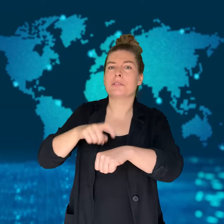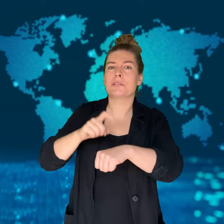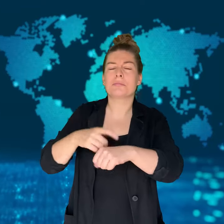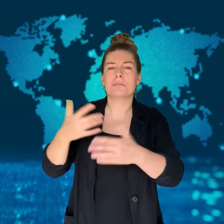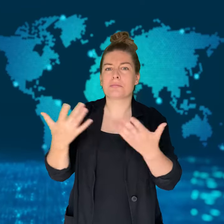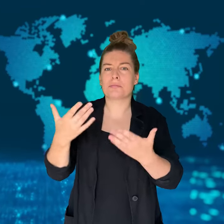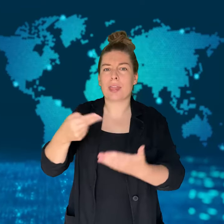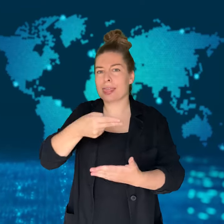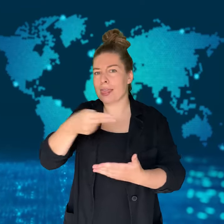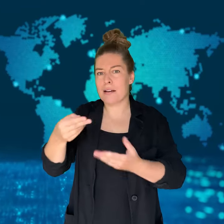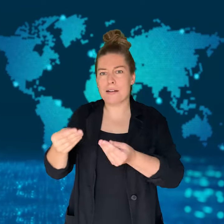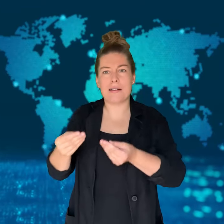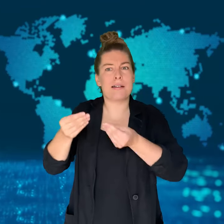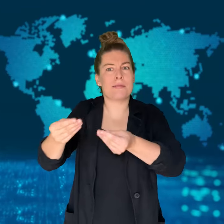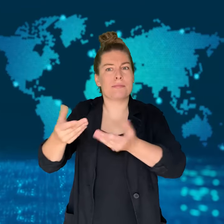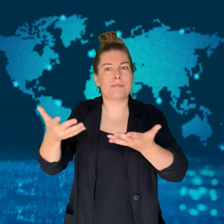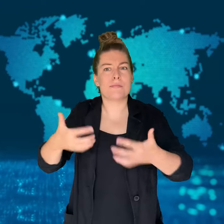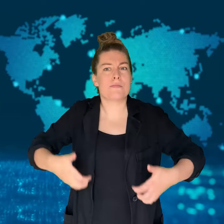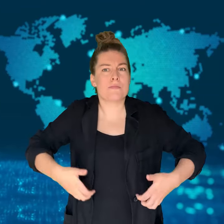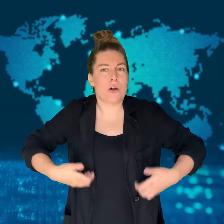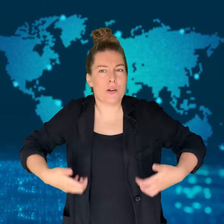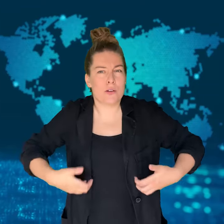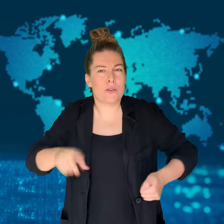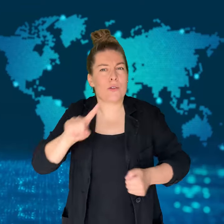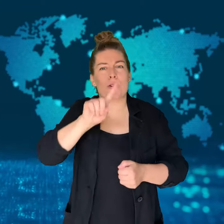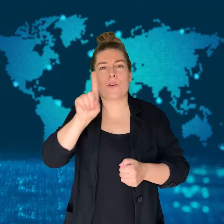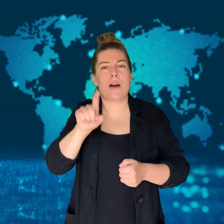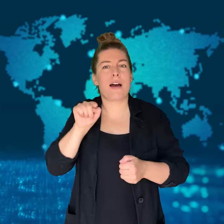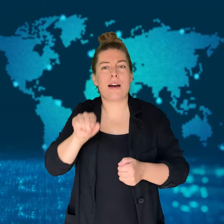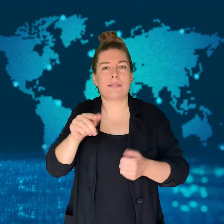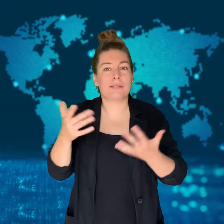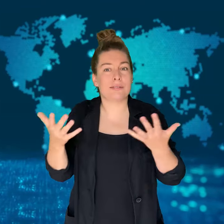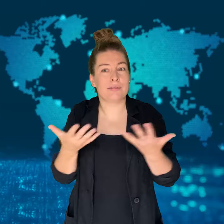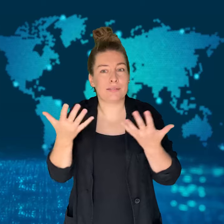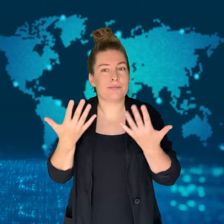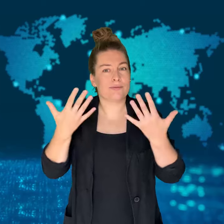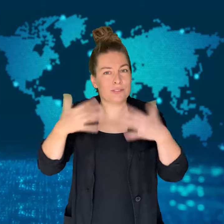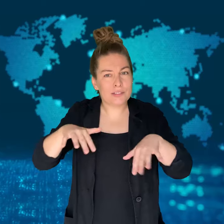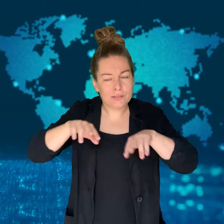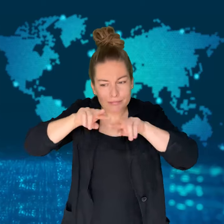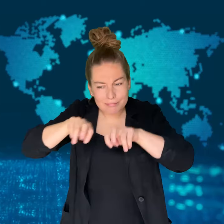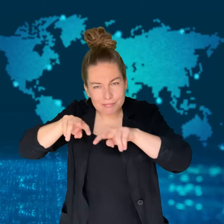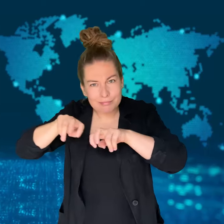The number of cases and deaths is a 160% increase